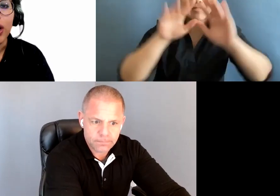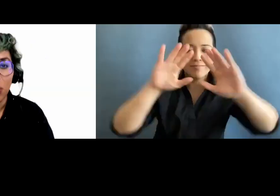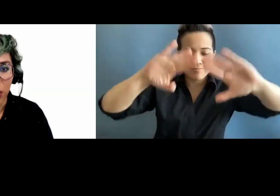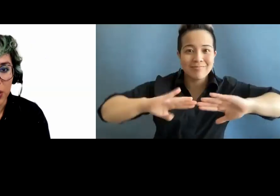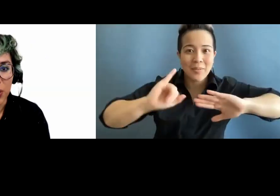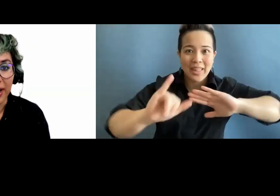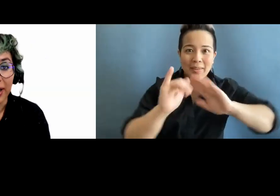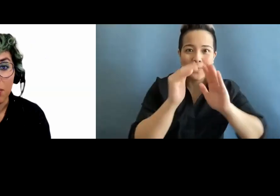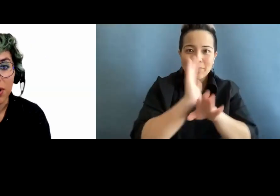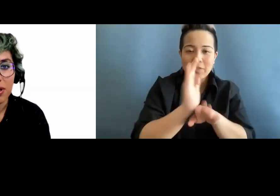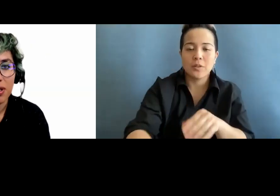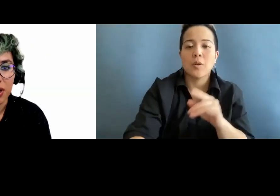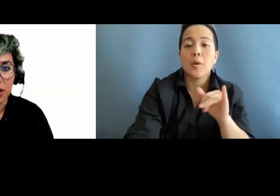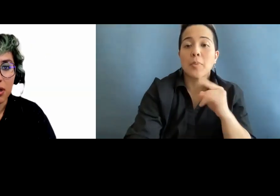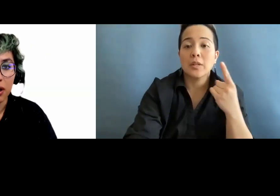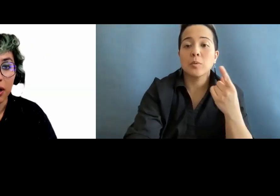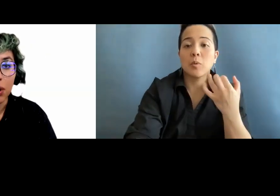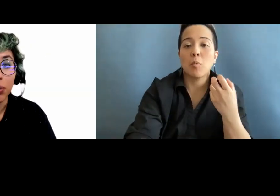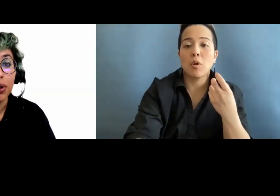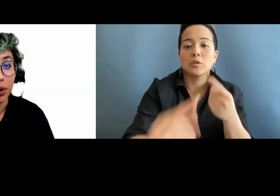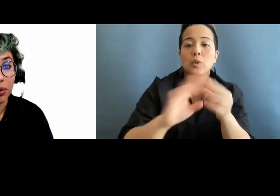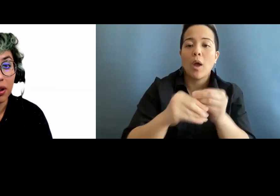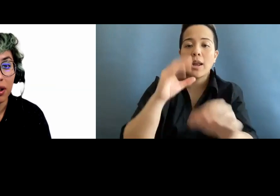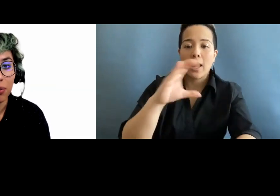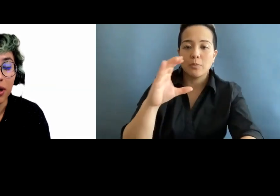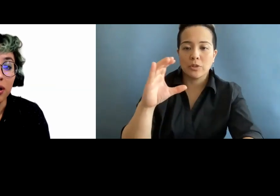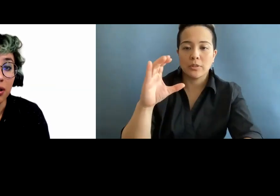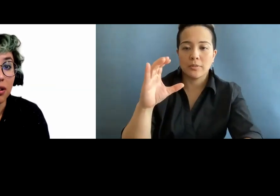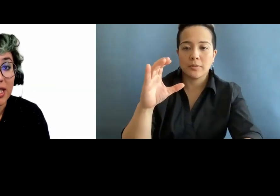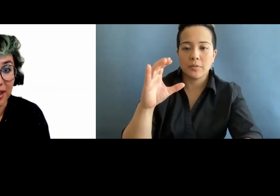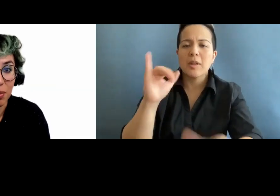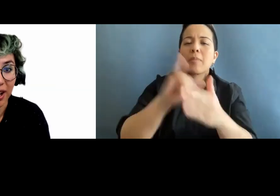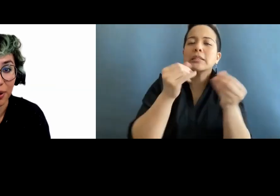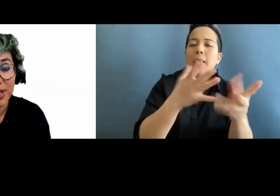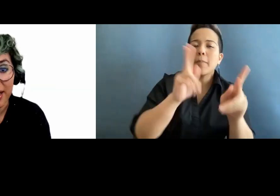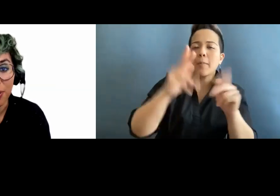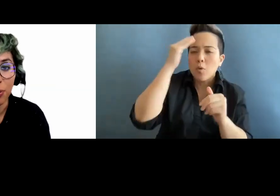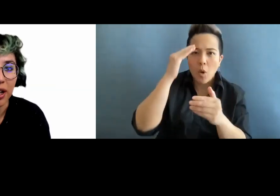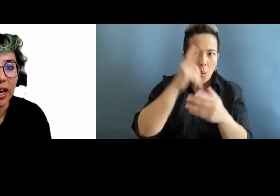you want to add captions, just letting people know what the text behind you says or what